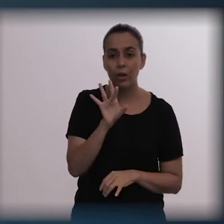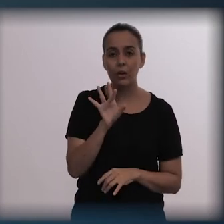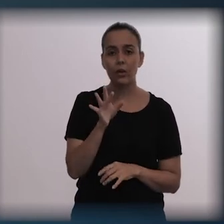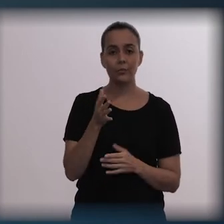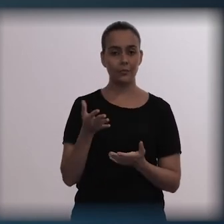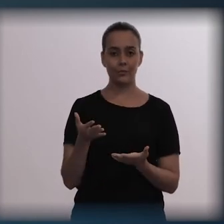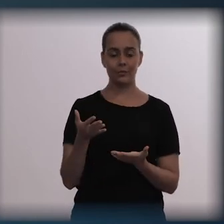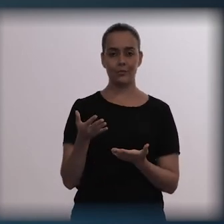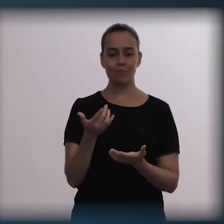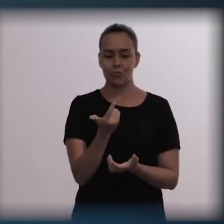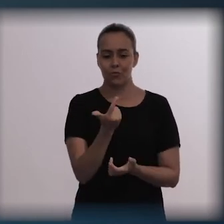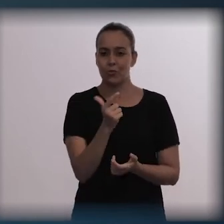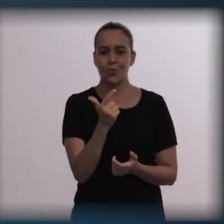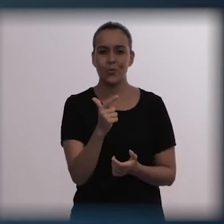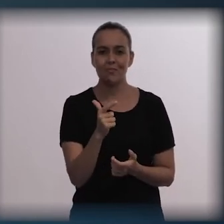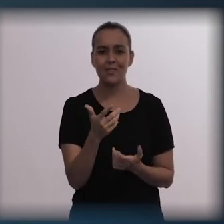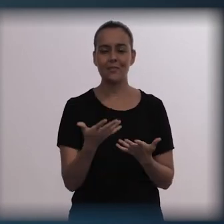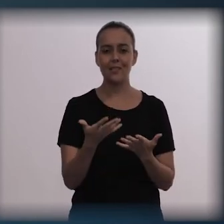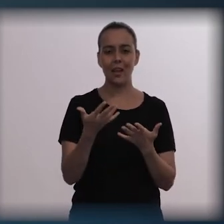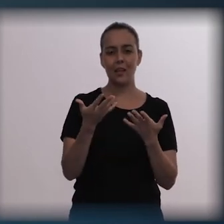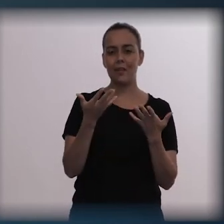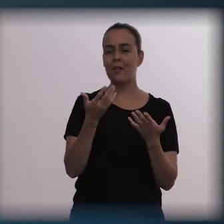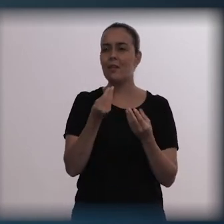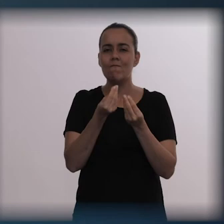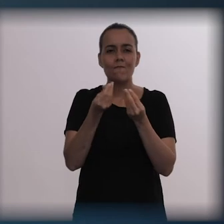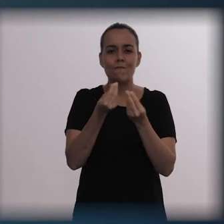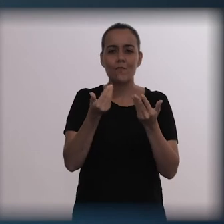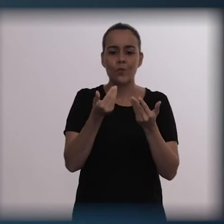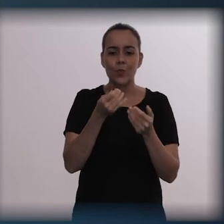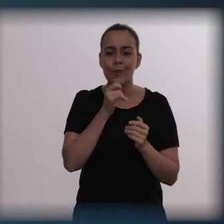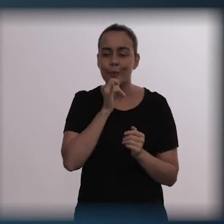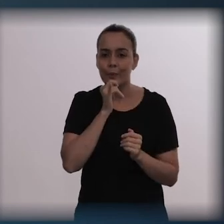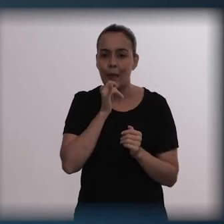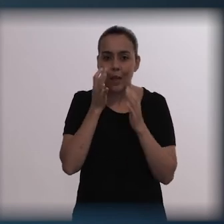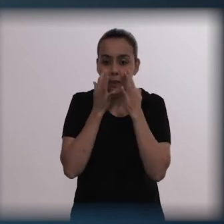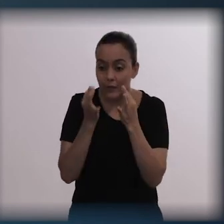Many times, there isn’t a sensitive and